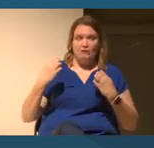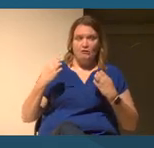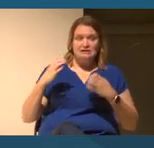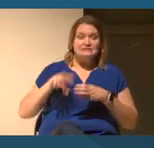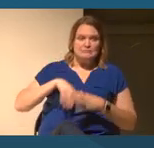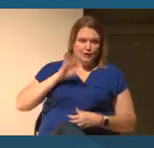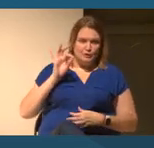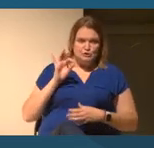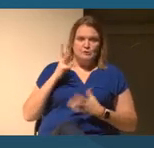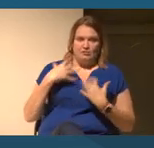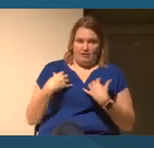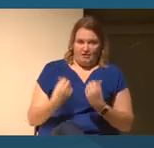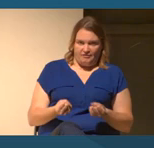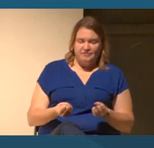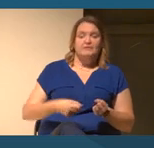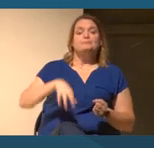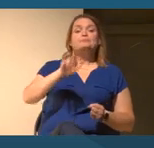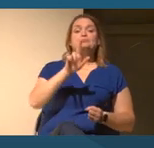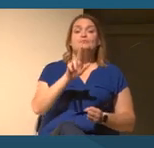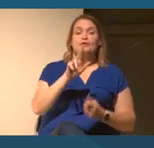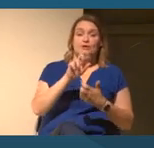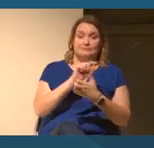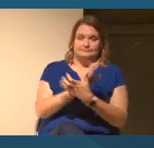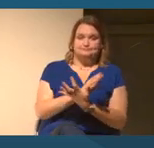Race and wealth is another one of our pillars.